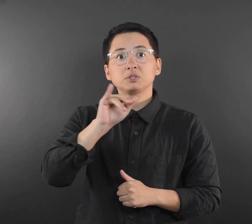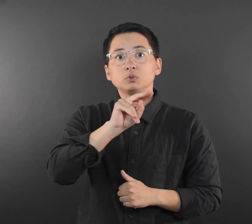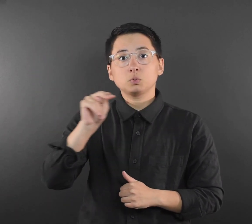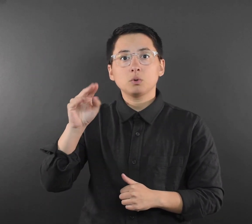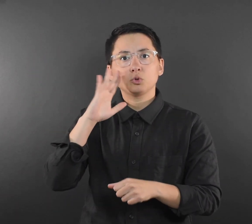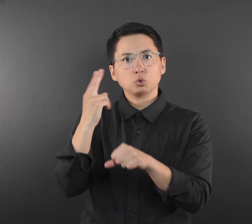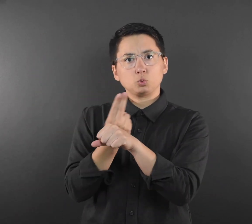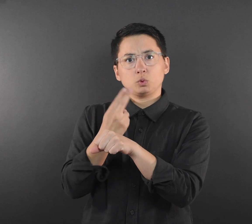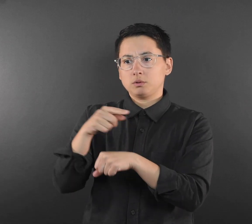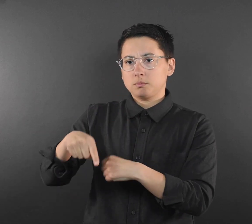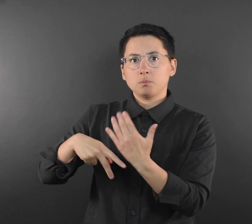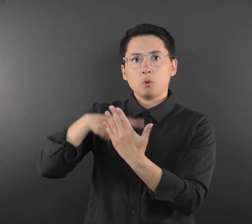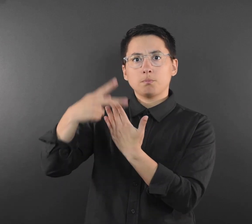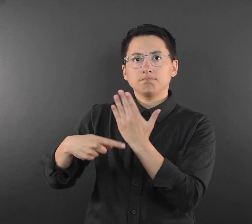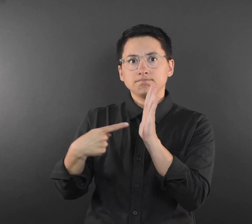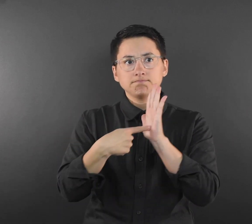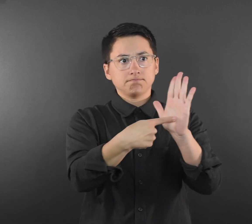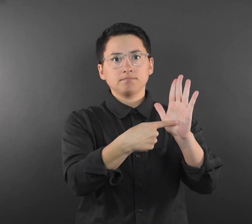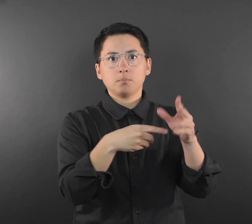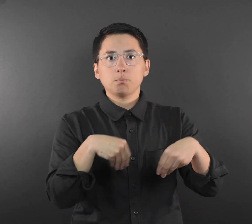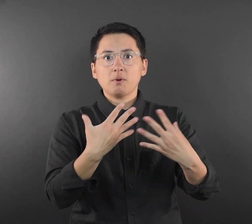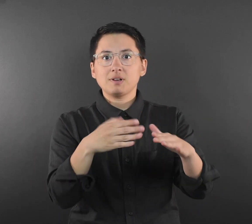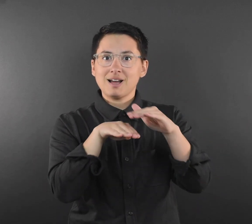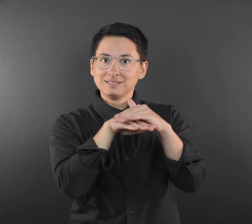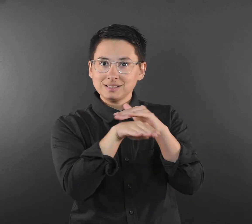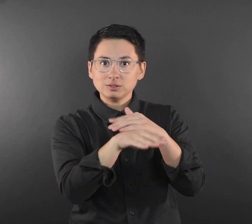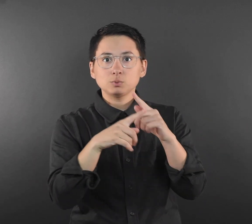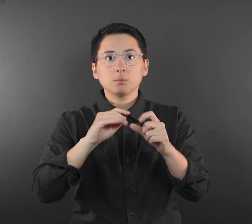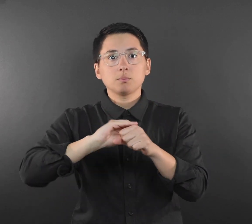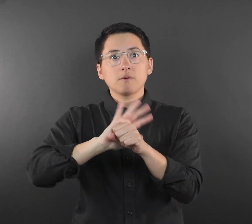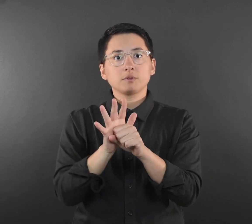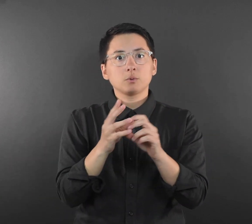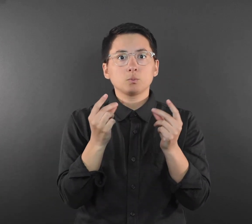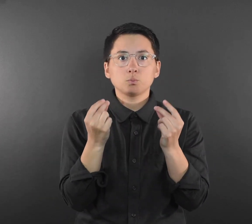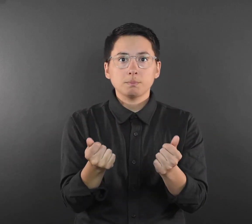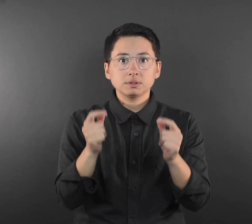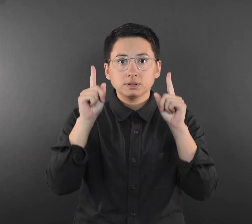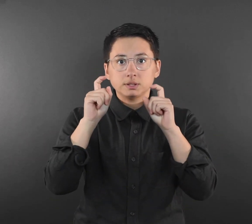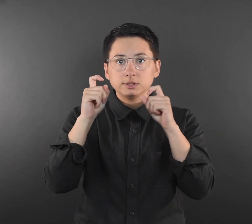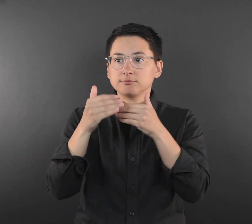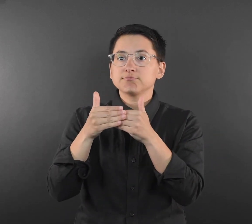program as a model for providing more access to COVID-19 rapid testing in the months ahead.